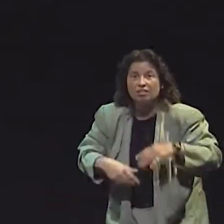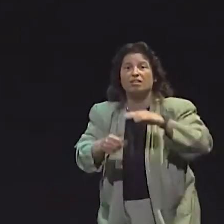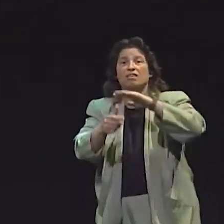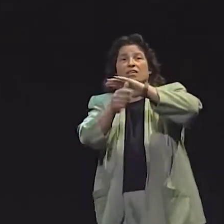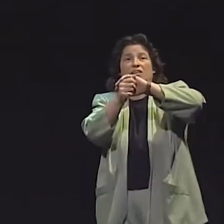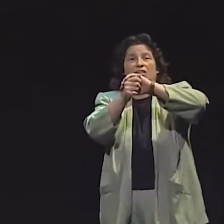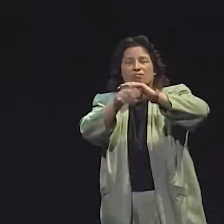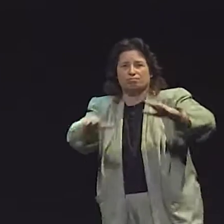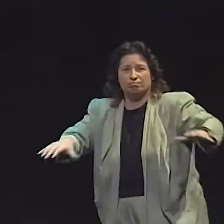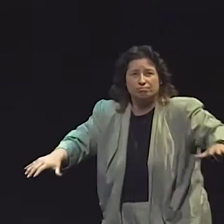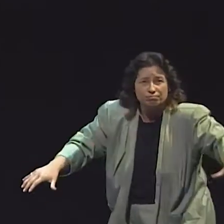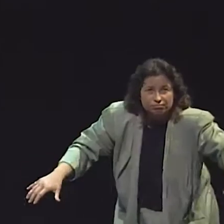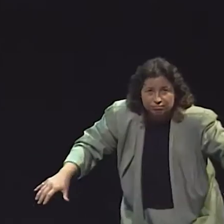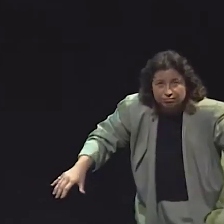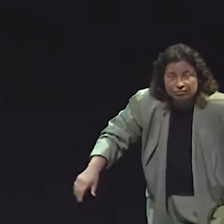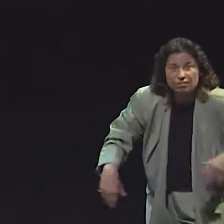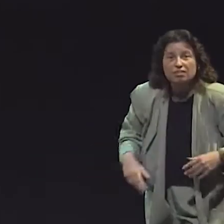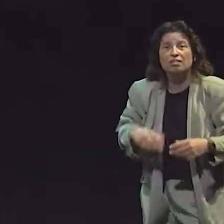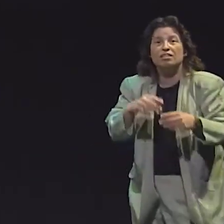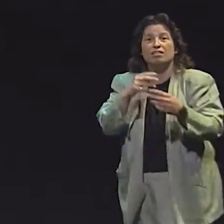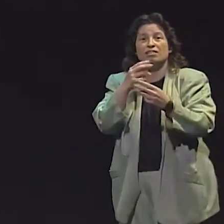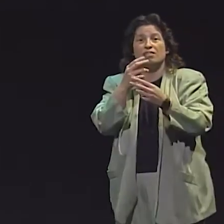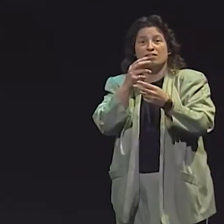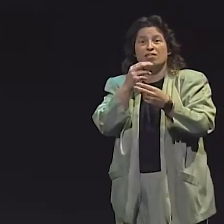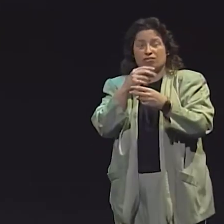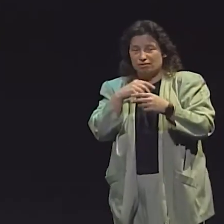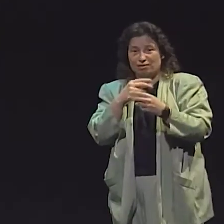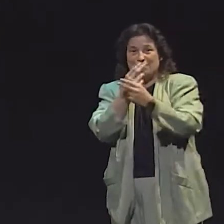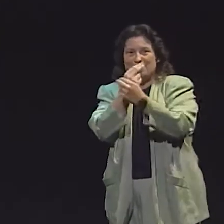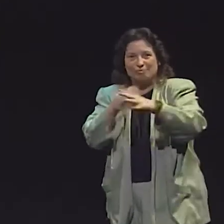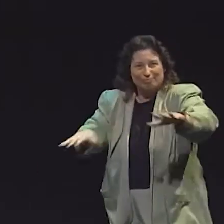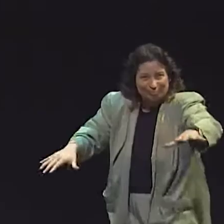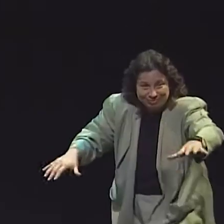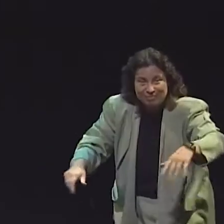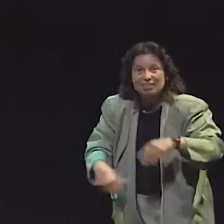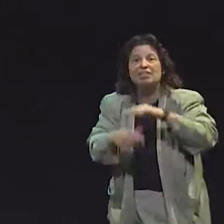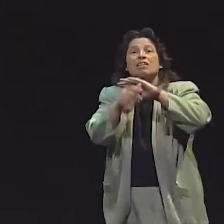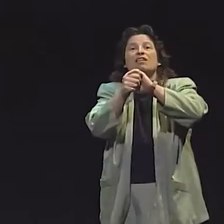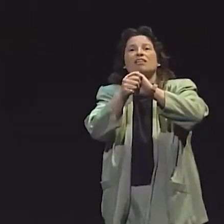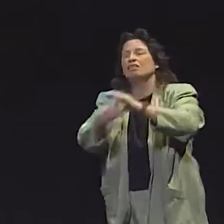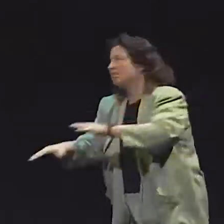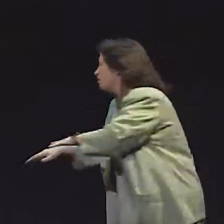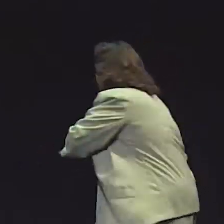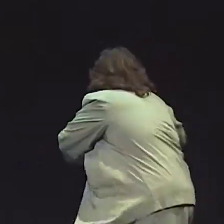NOW I'M GOING TO SHOW YOU WHAT ONE OF THE-- THIS IS AN EXAMPLE OF WHAT ONE OF THE CHILDREN SIGNED.